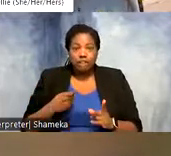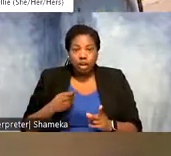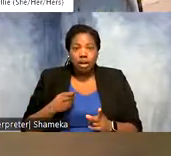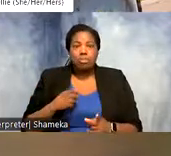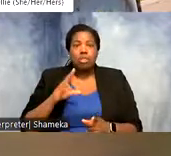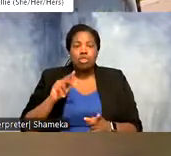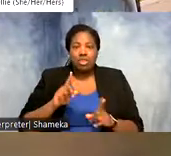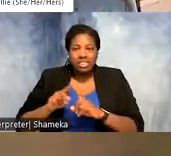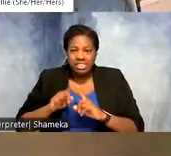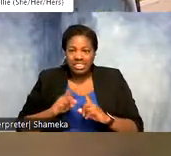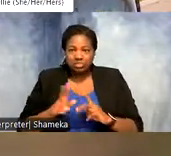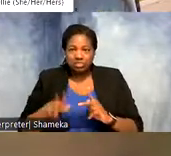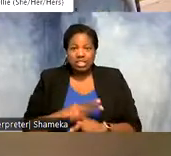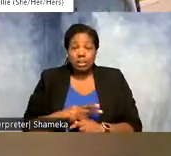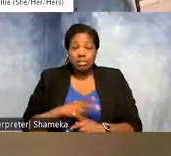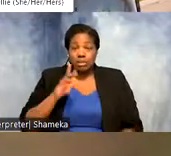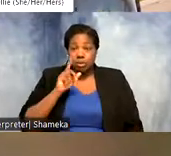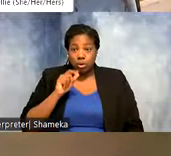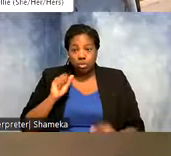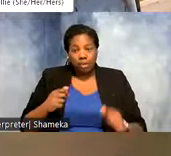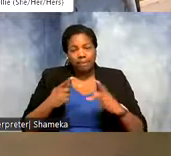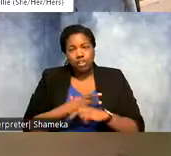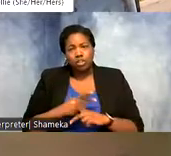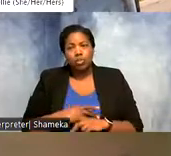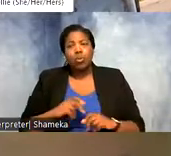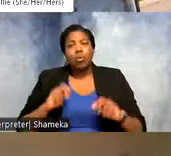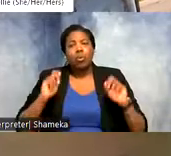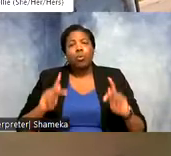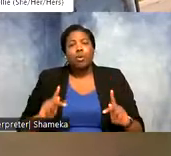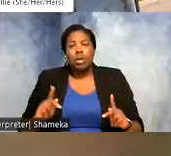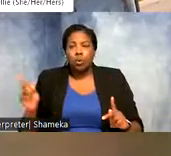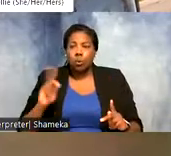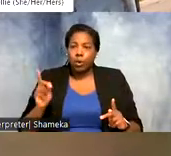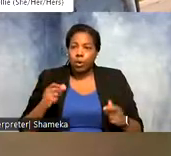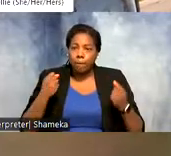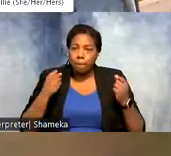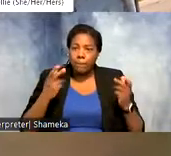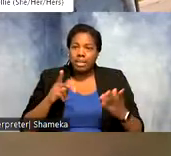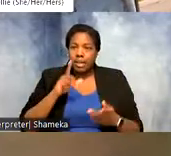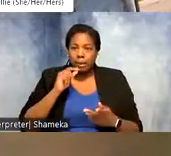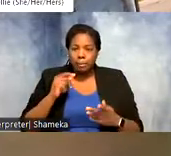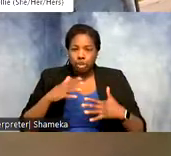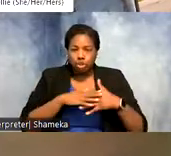shorebirds, we can start to figure out okay where are multiple species overlapping, where do